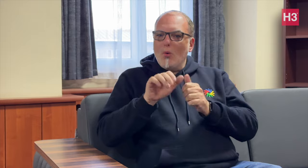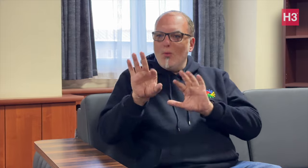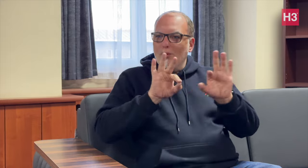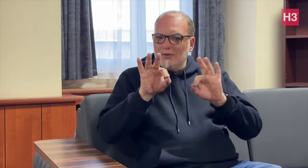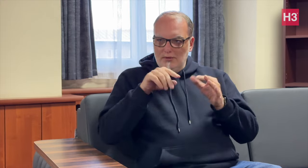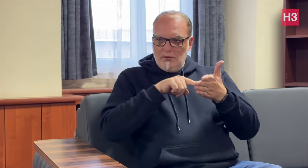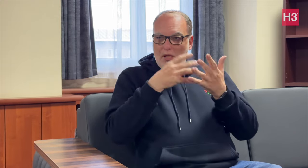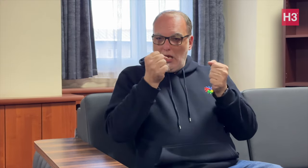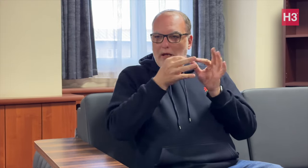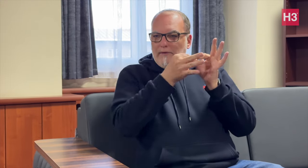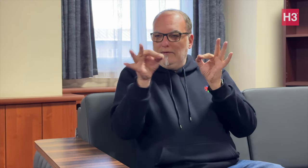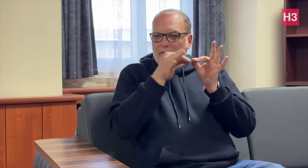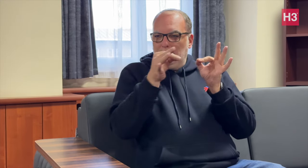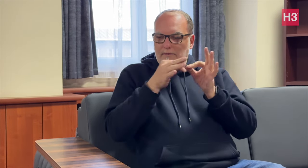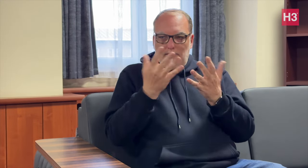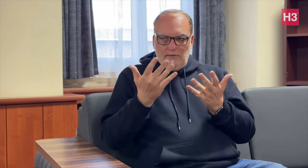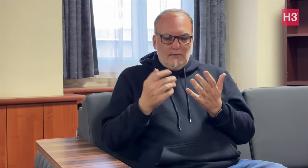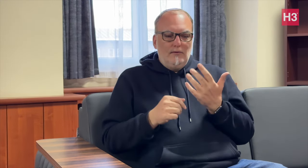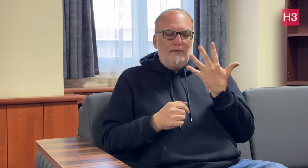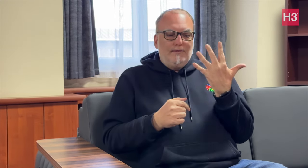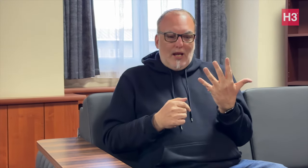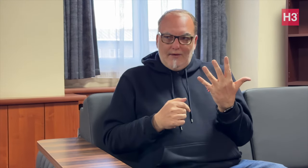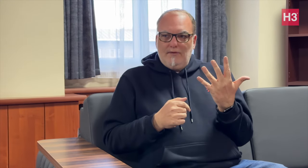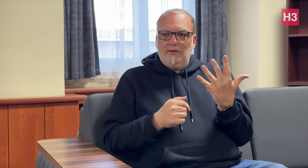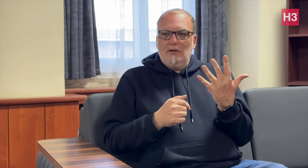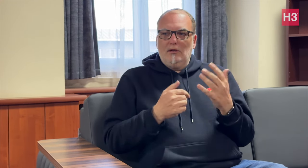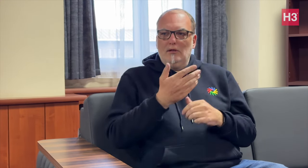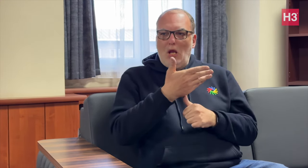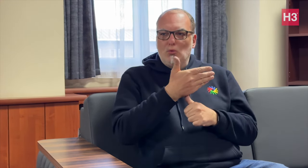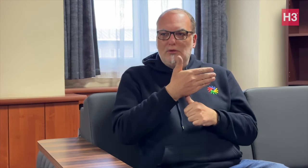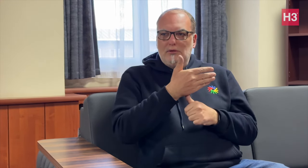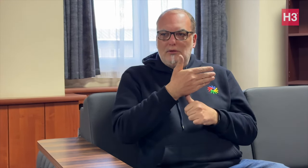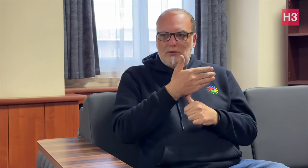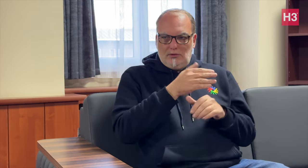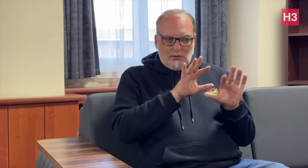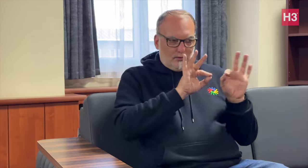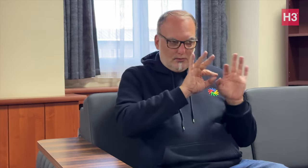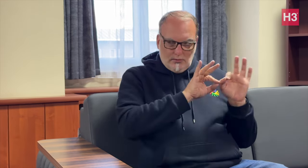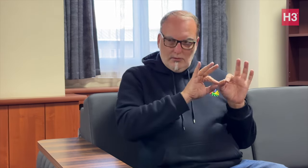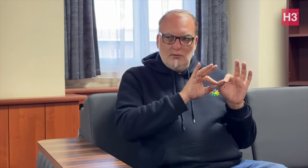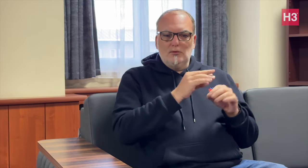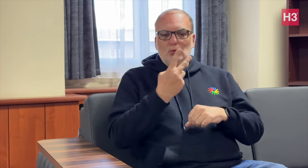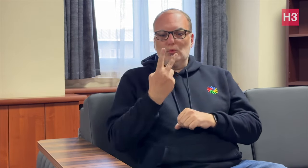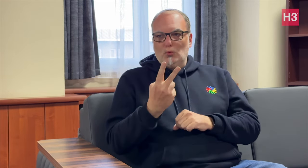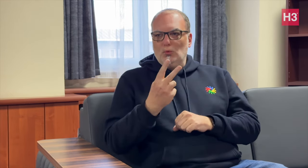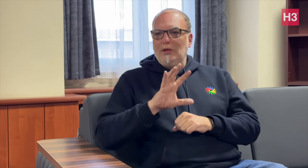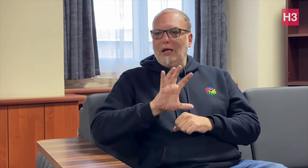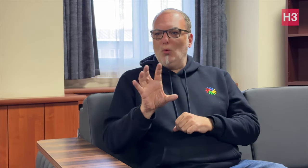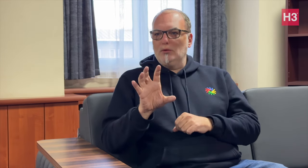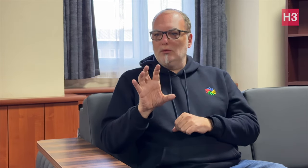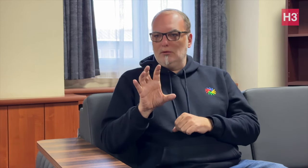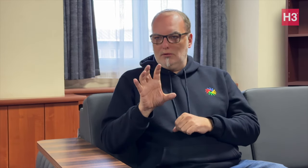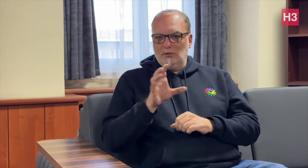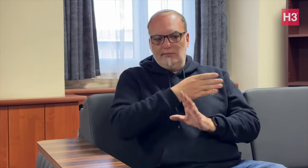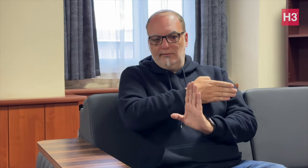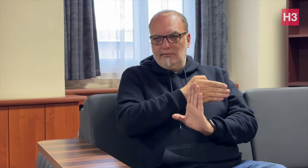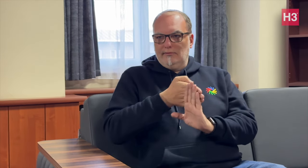explanation that stated 5 countries from at least two continents can